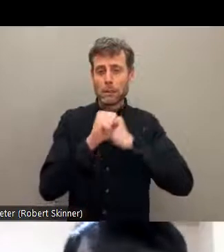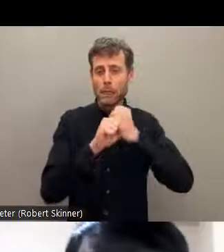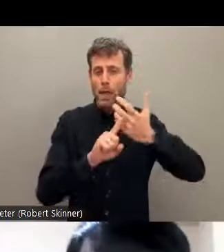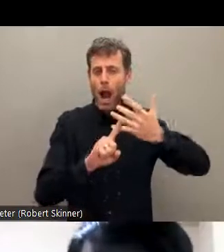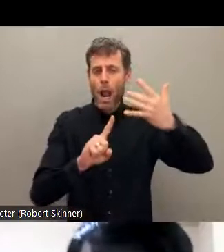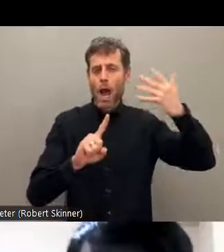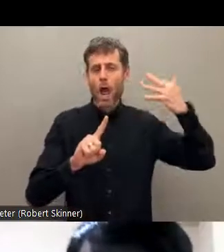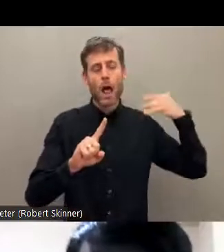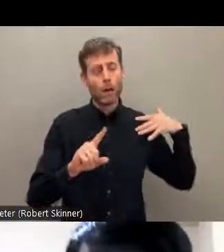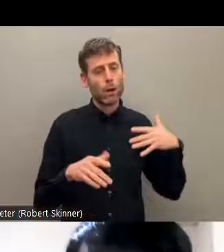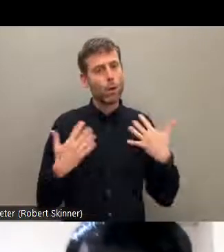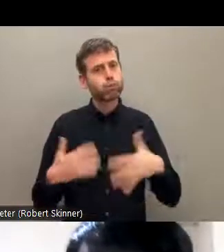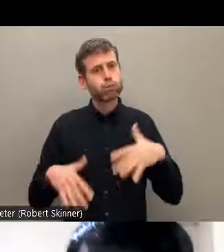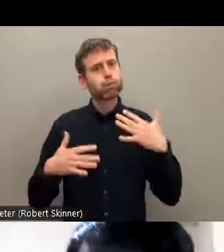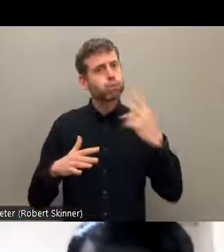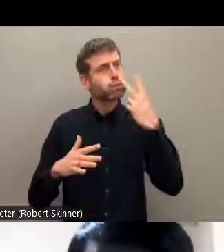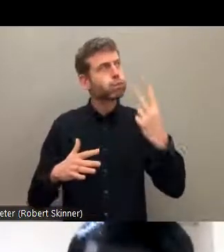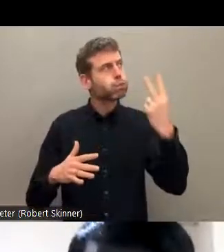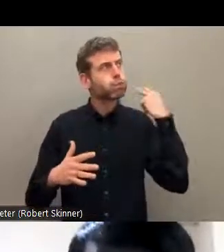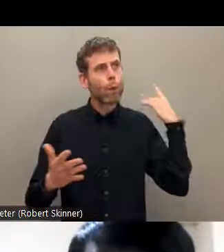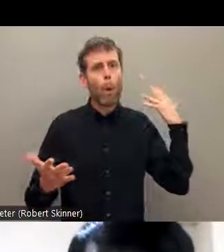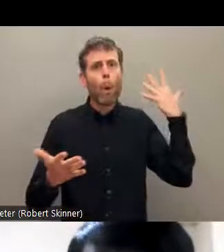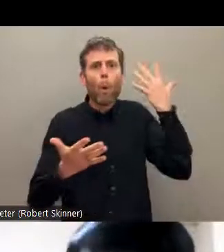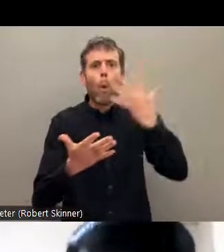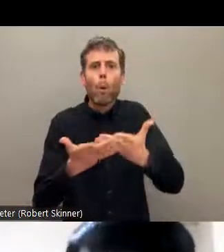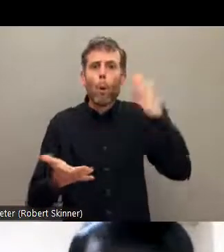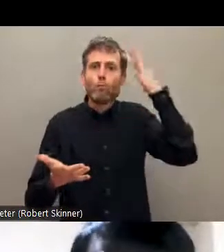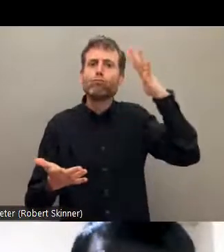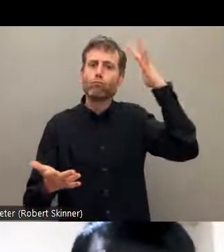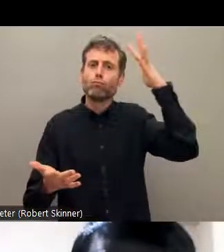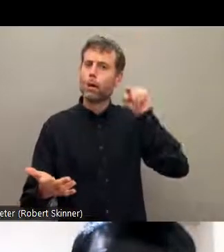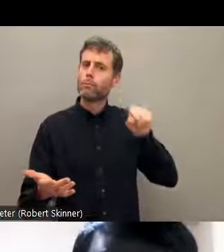So this is the short introduction of who are